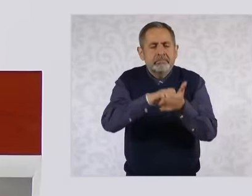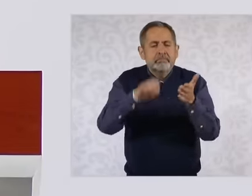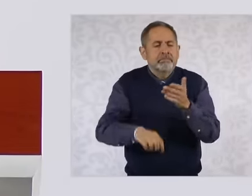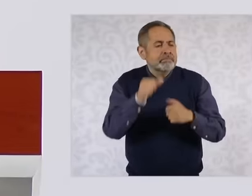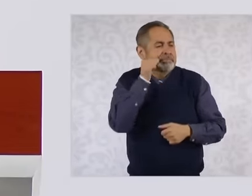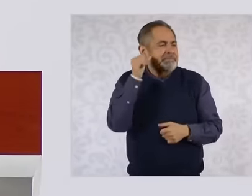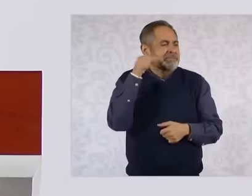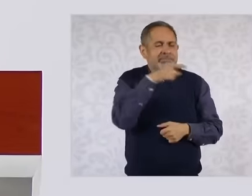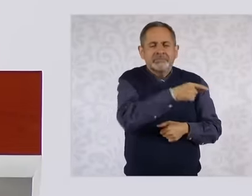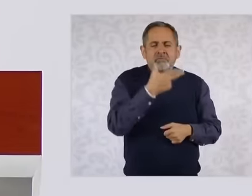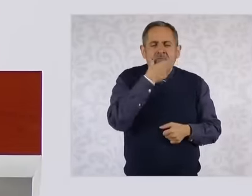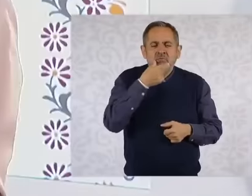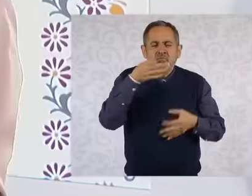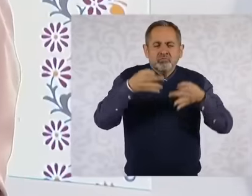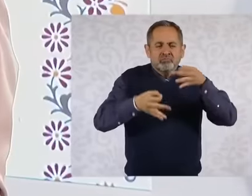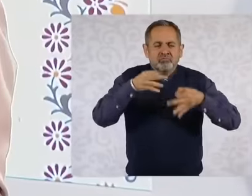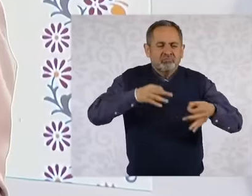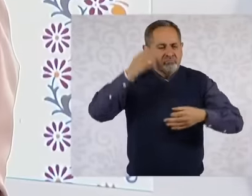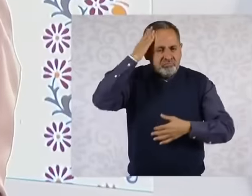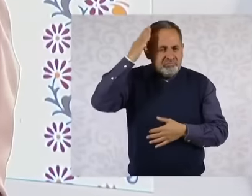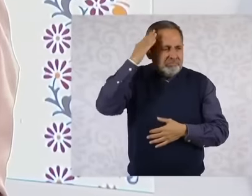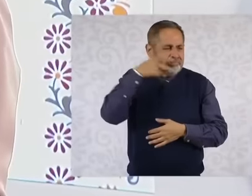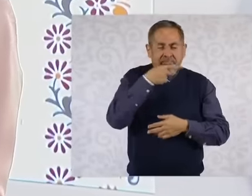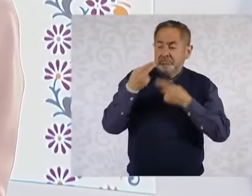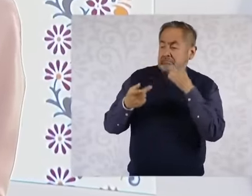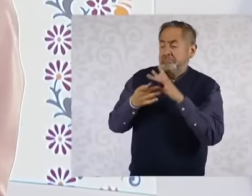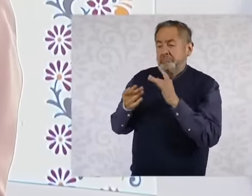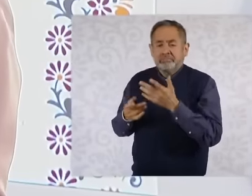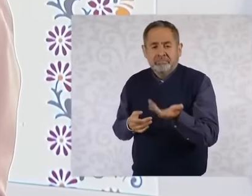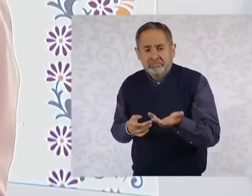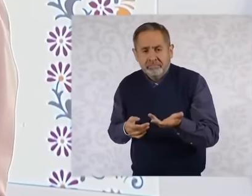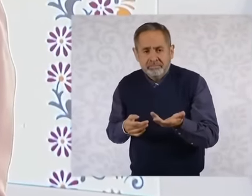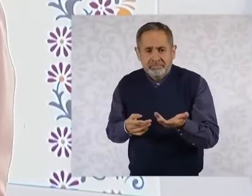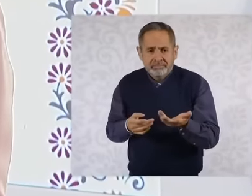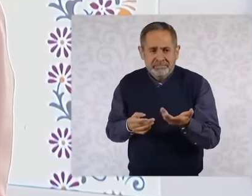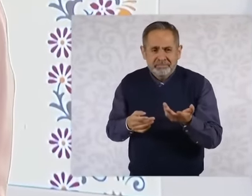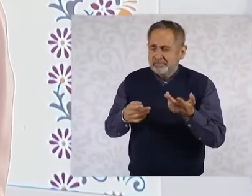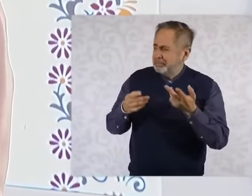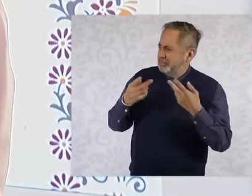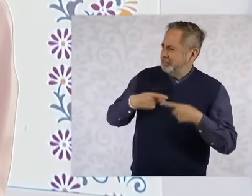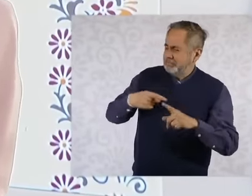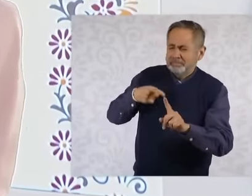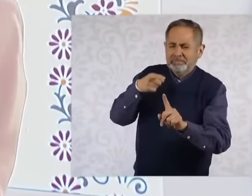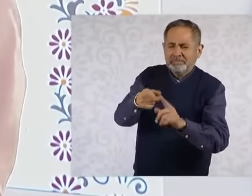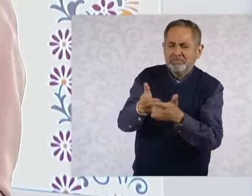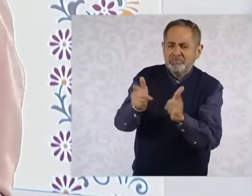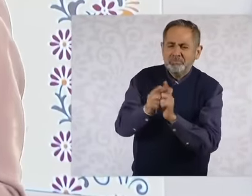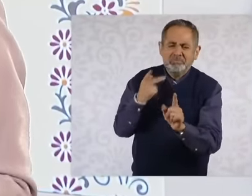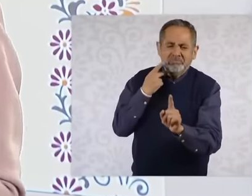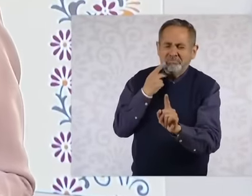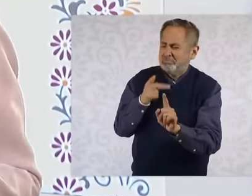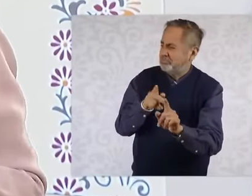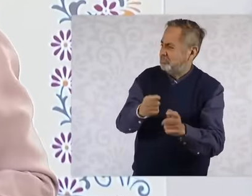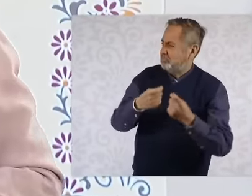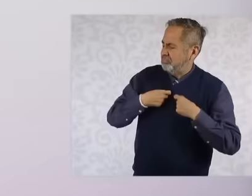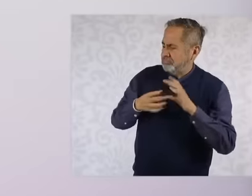ministers, even talking about people from a party. good politician What support is